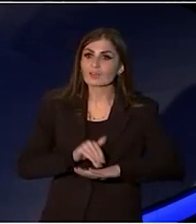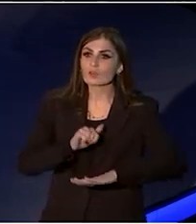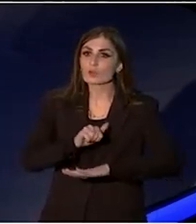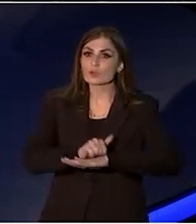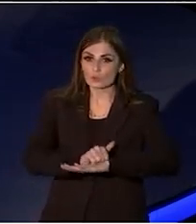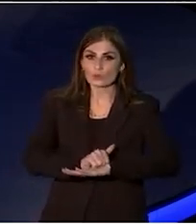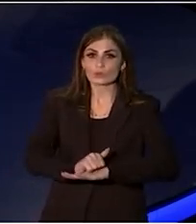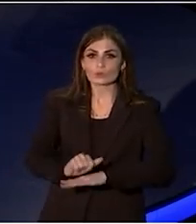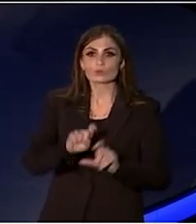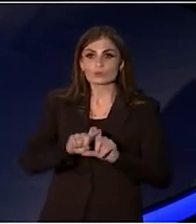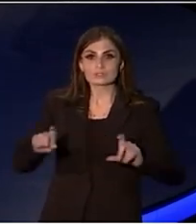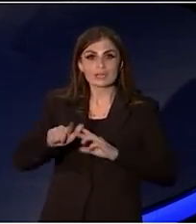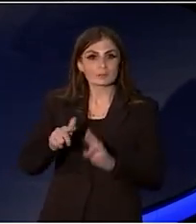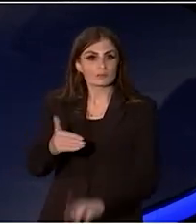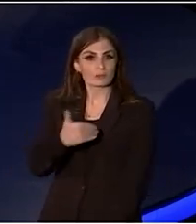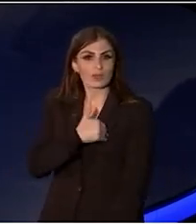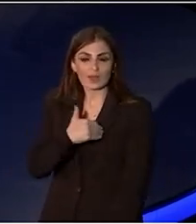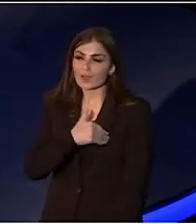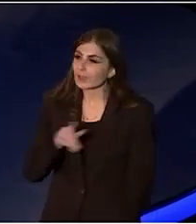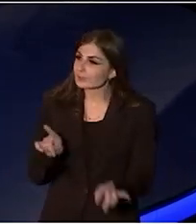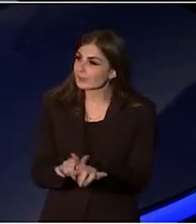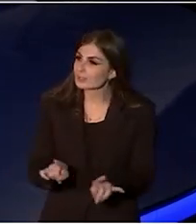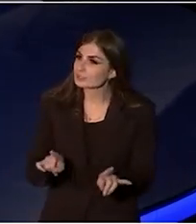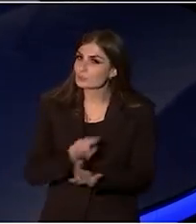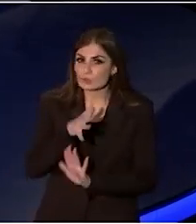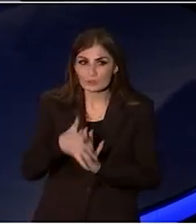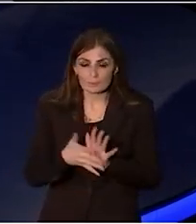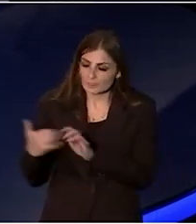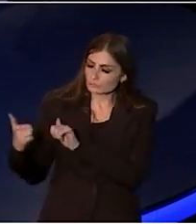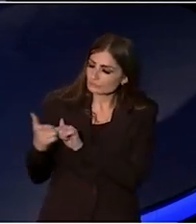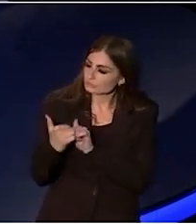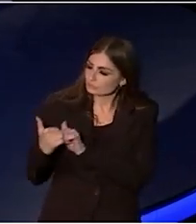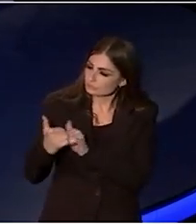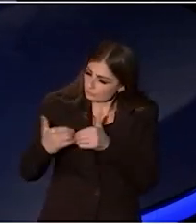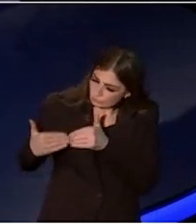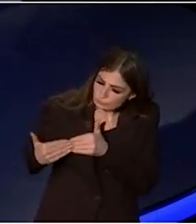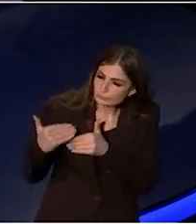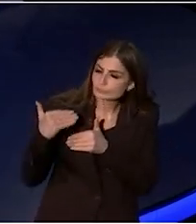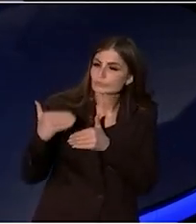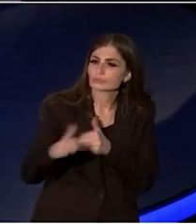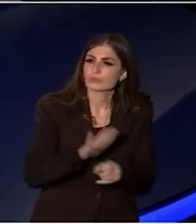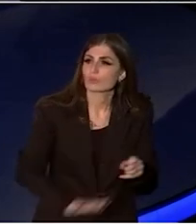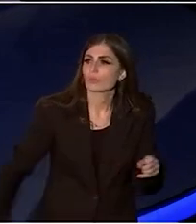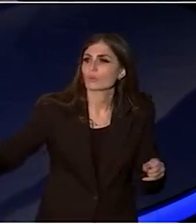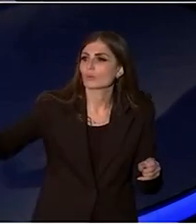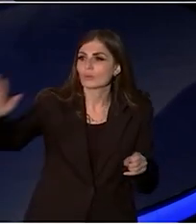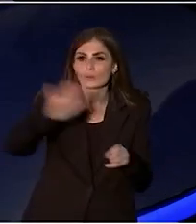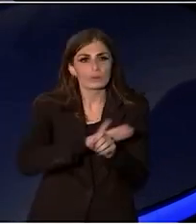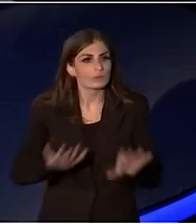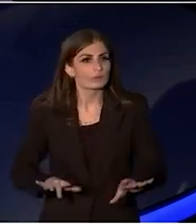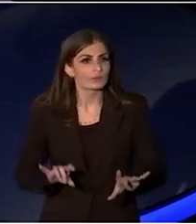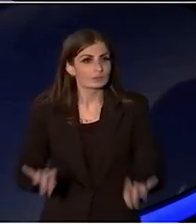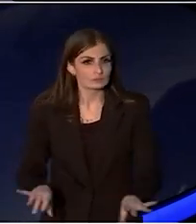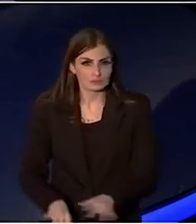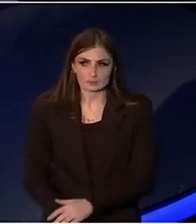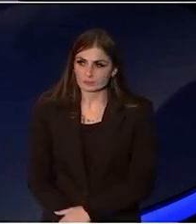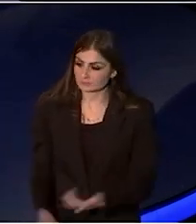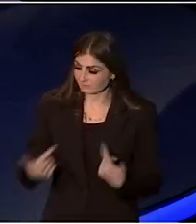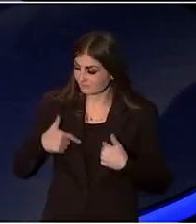A generous extension to walk together to the rest of the nation. And I'm very pleased to be here before you as a member